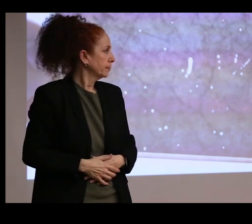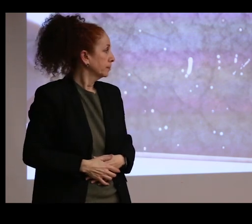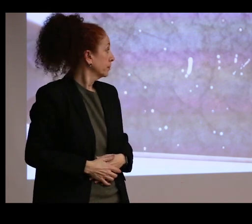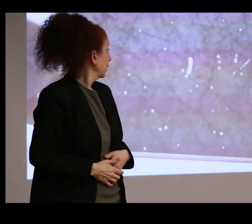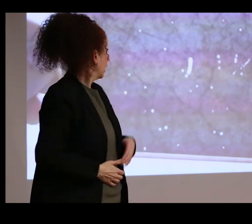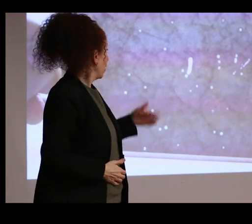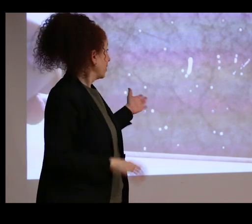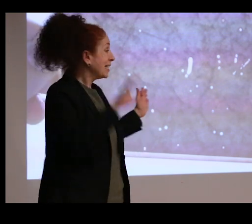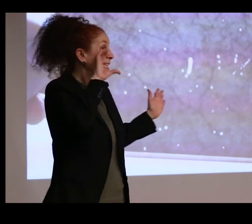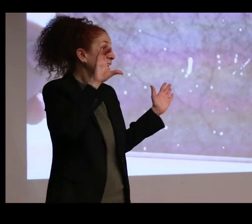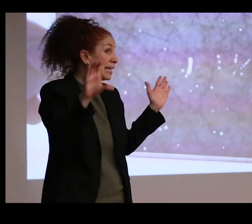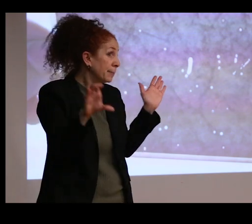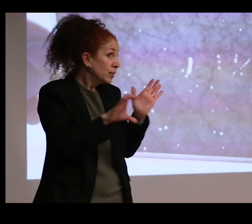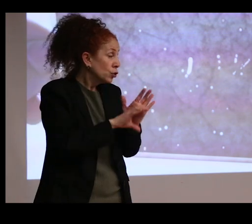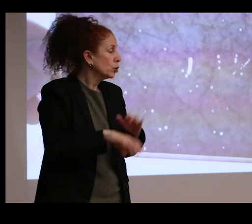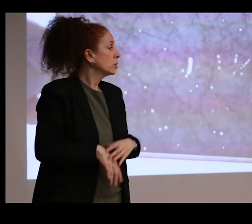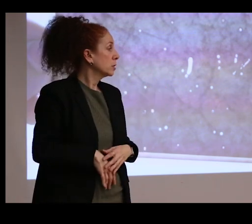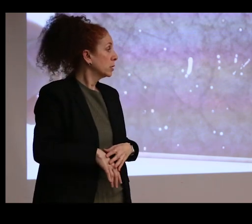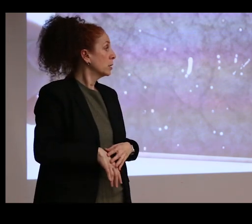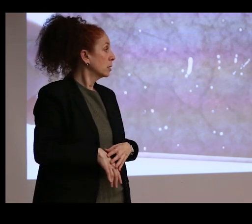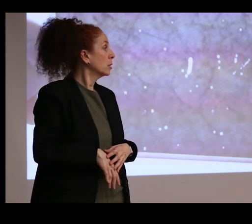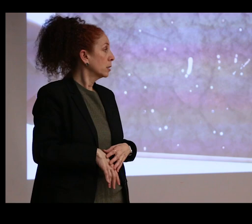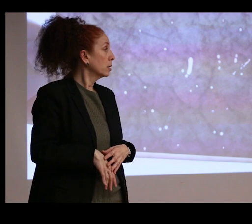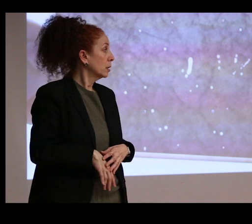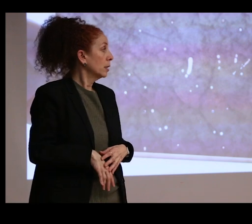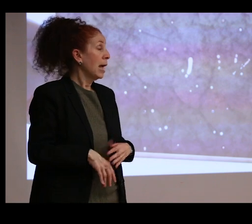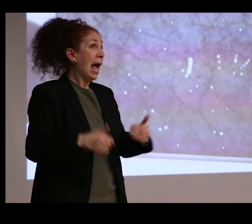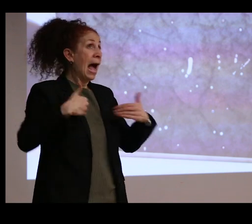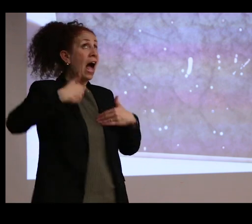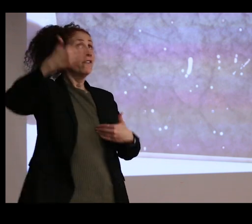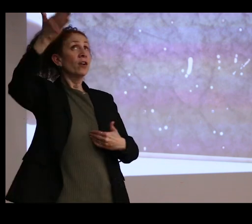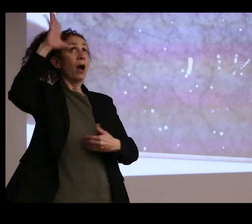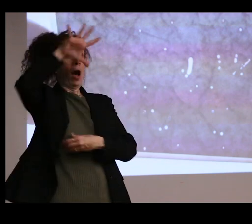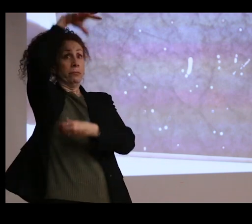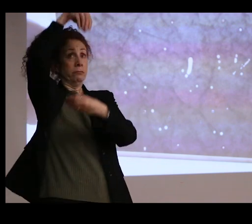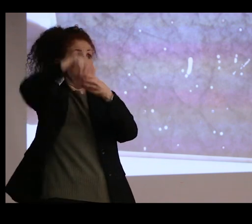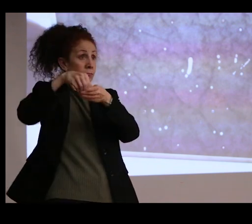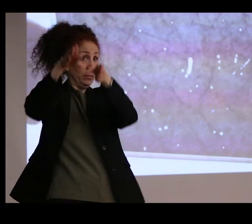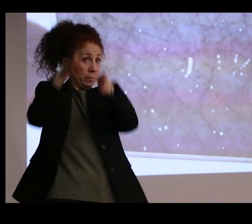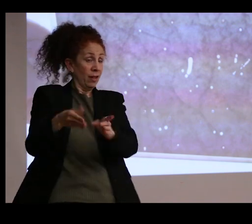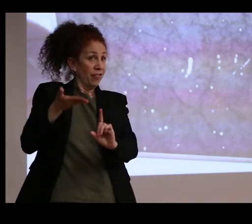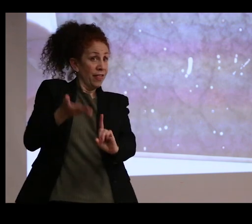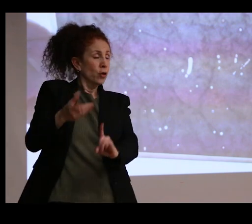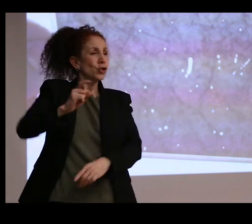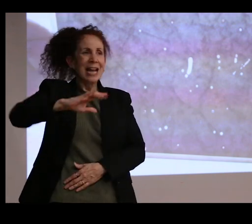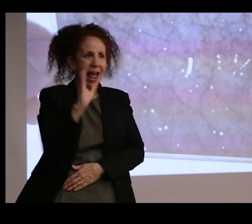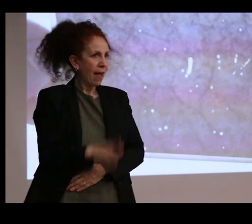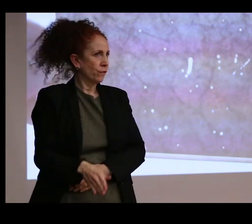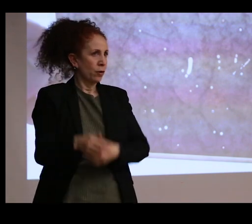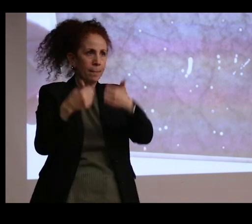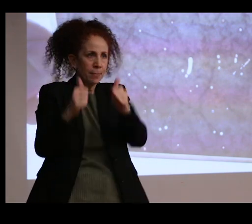to have the divine presence inhabit them, they should never be marred in any way.